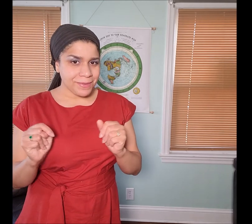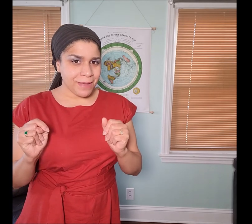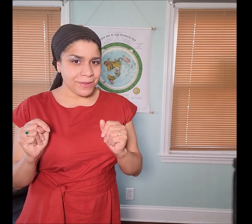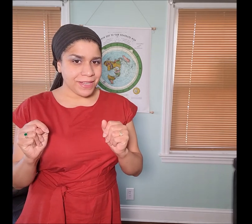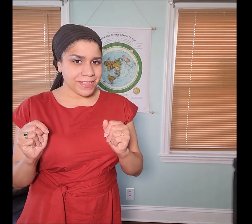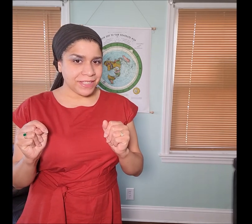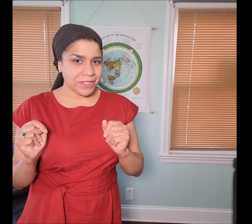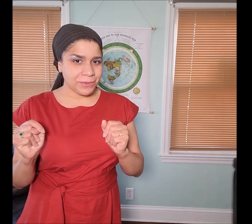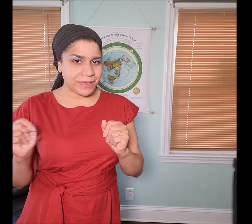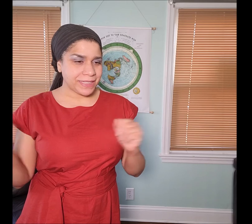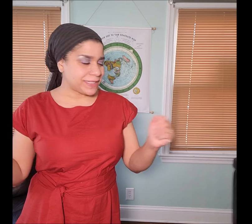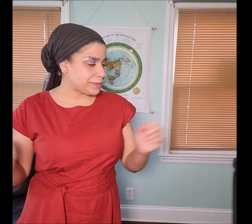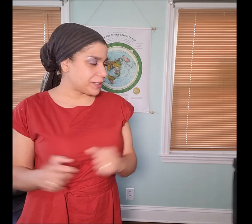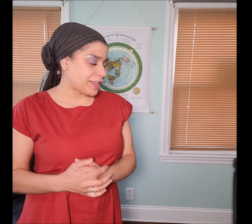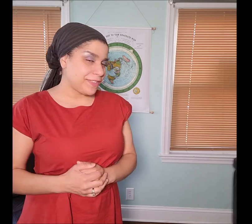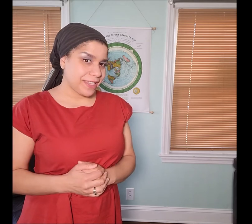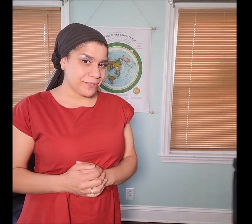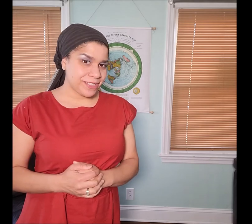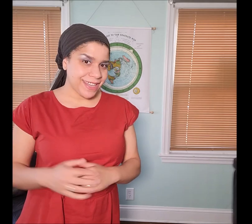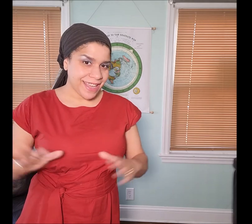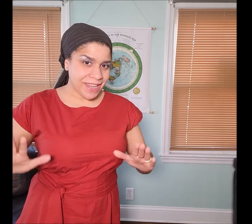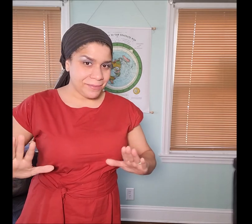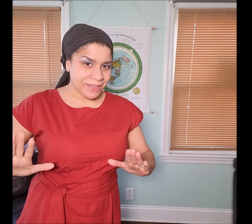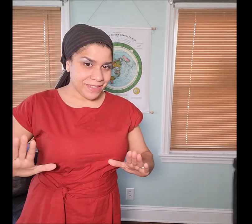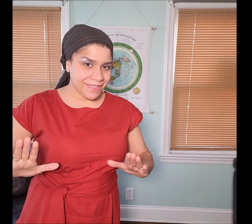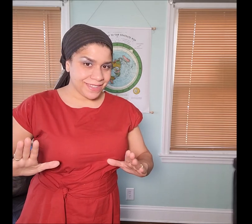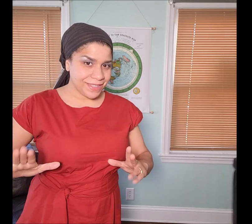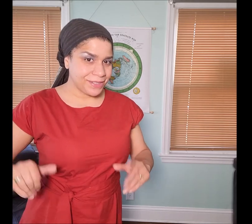I’m going to continue with this subject of the language and I’m going to leave this alone.